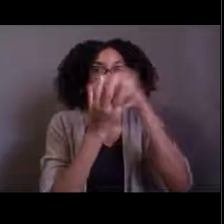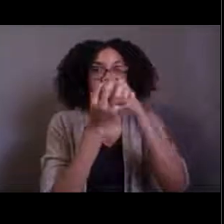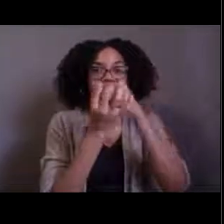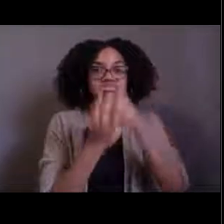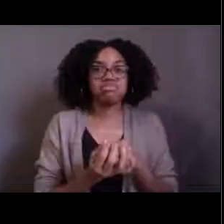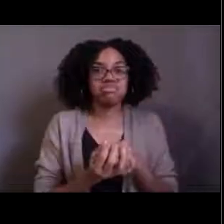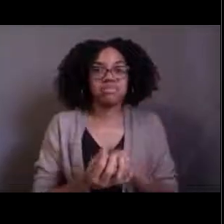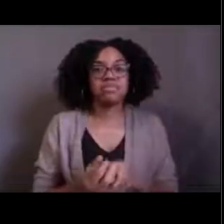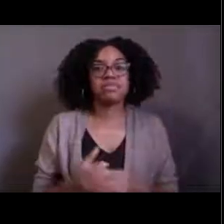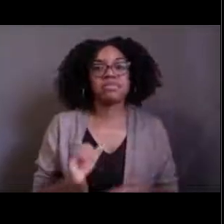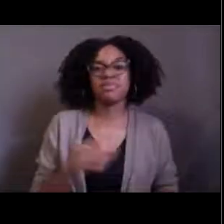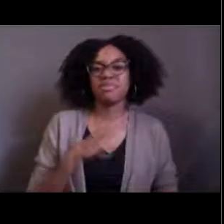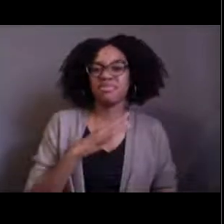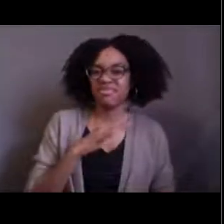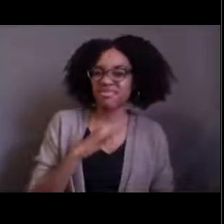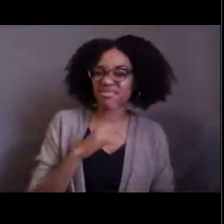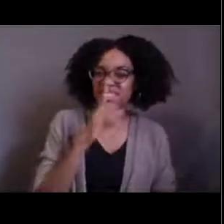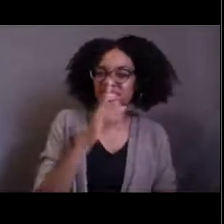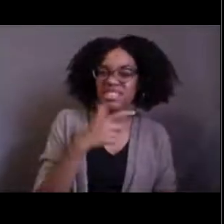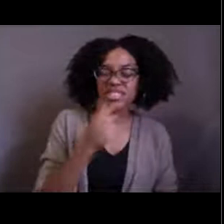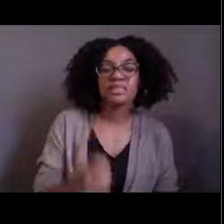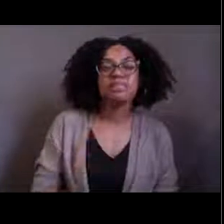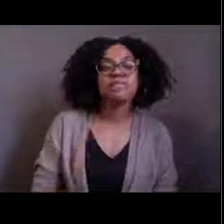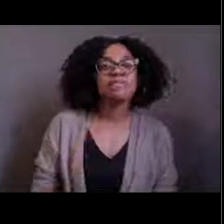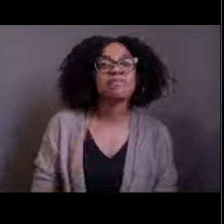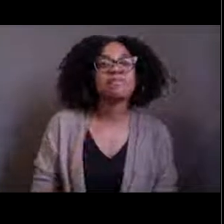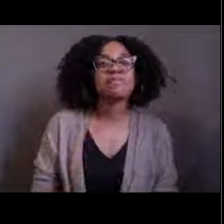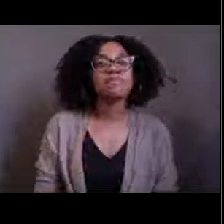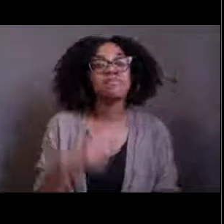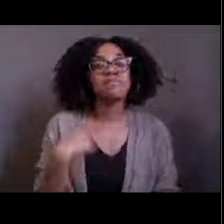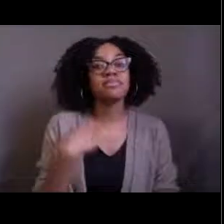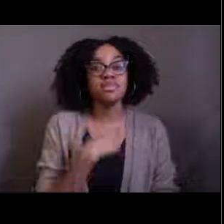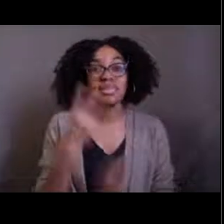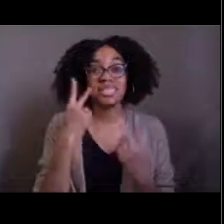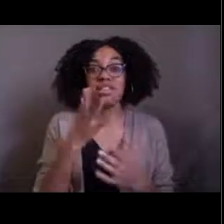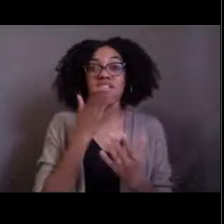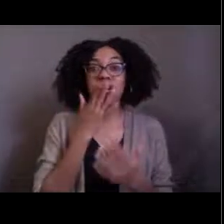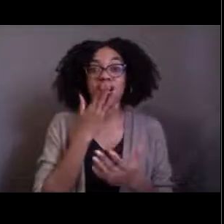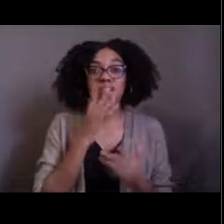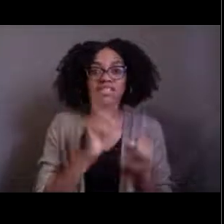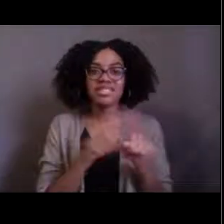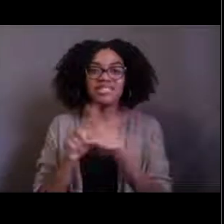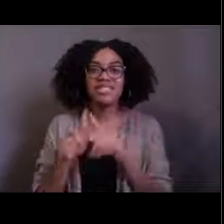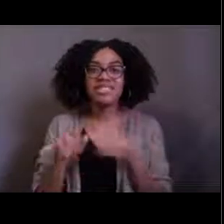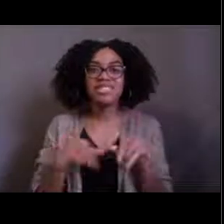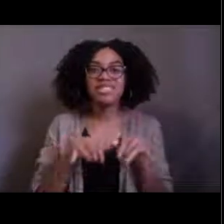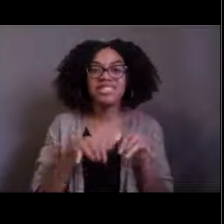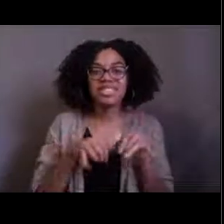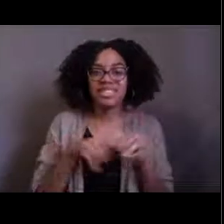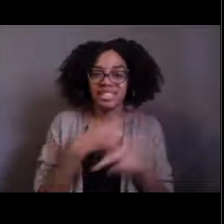how the water column life interacts with the benthic life or the things that live on the sea floor